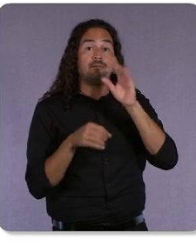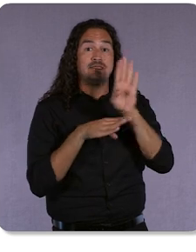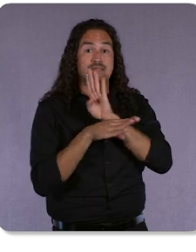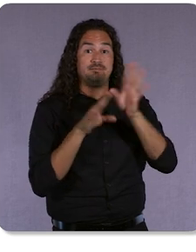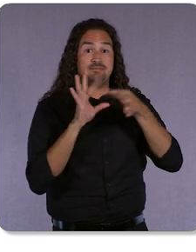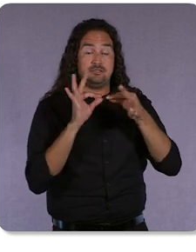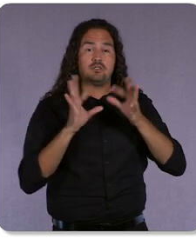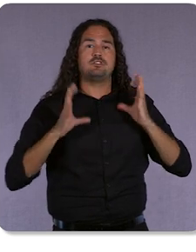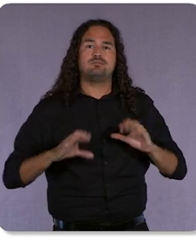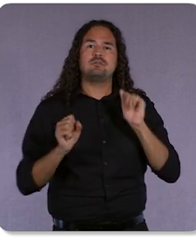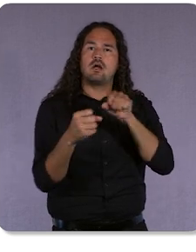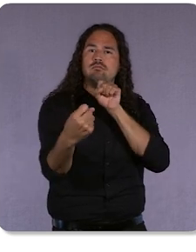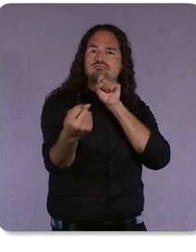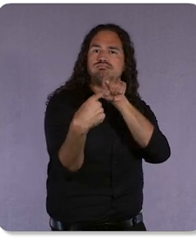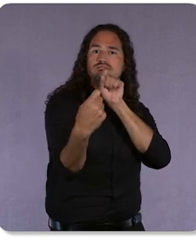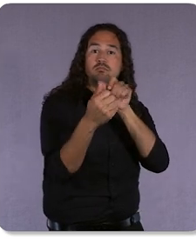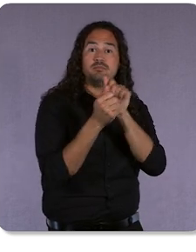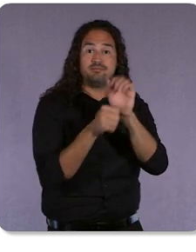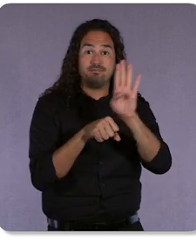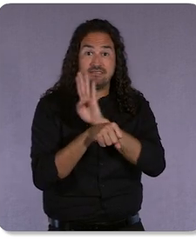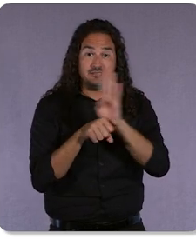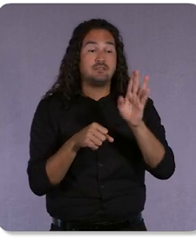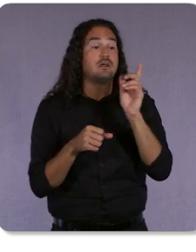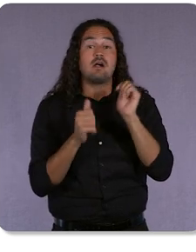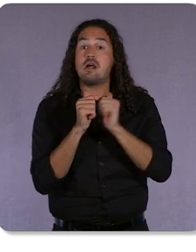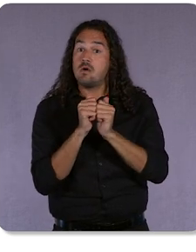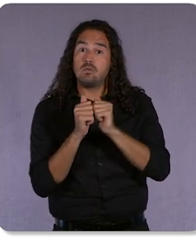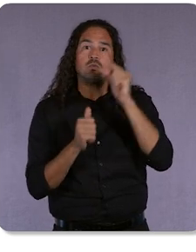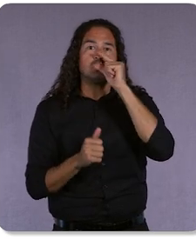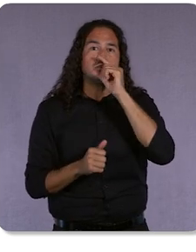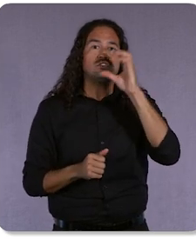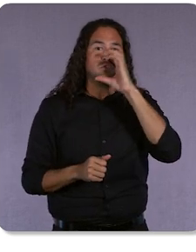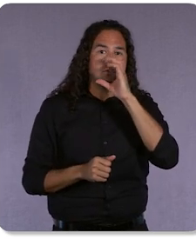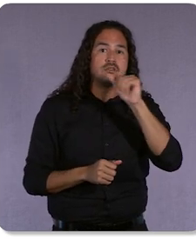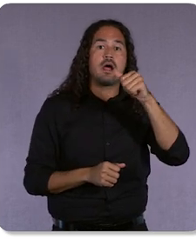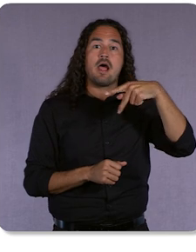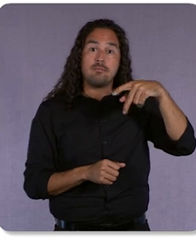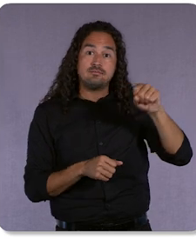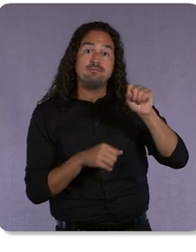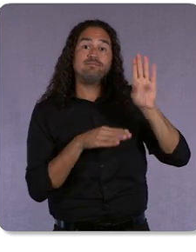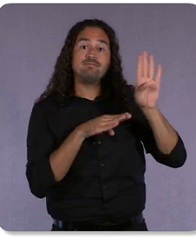through Google Search, Google Maps, or even the business’s website or app and get timely support.